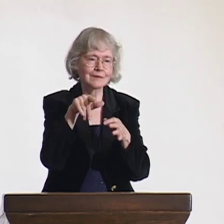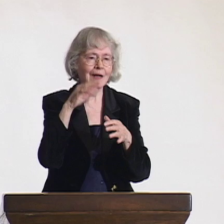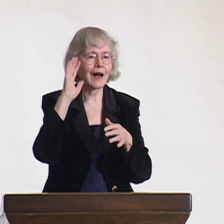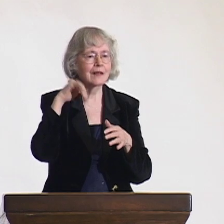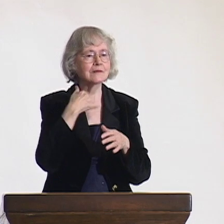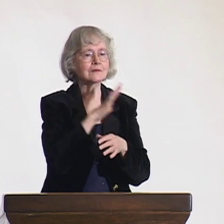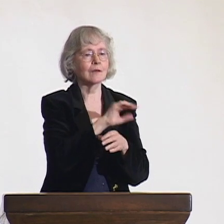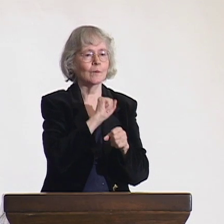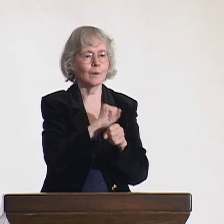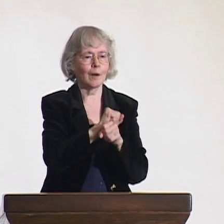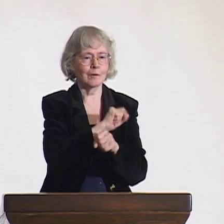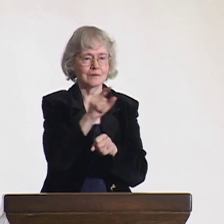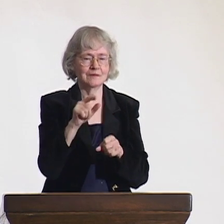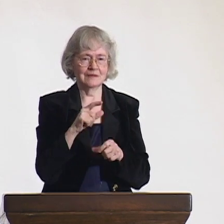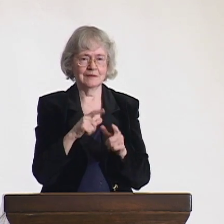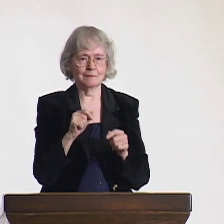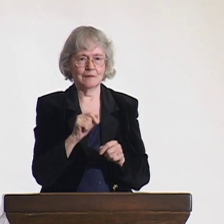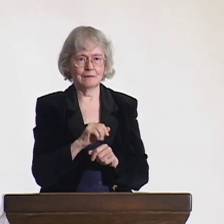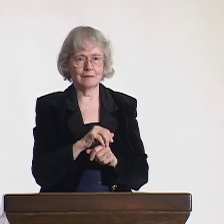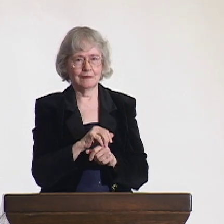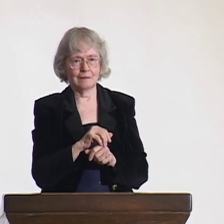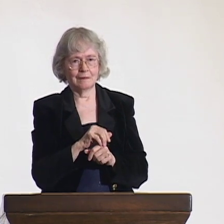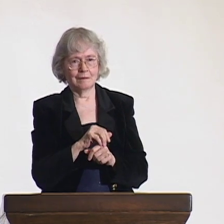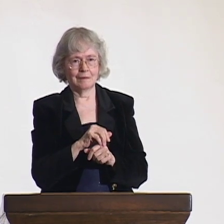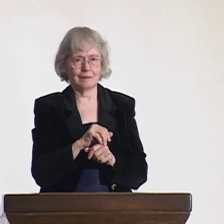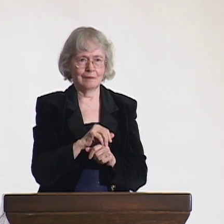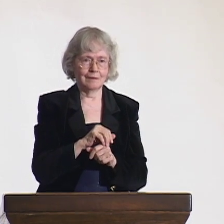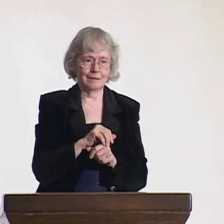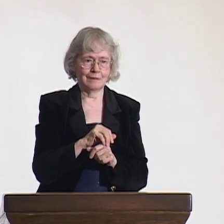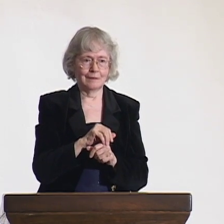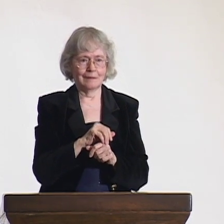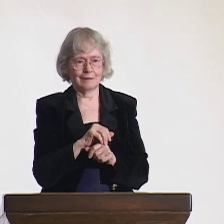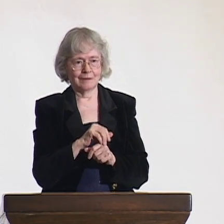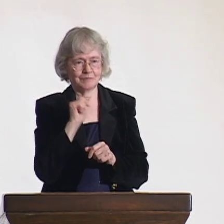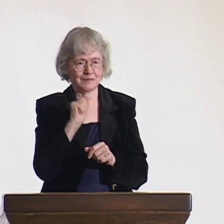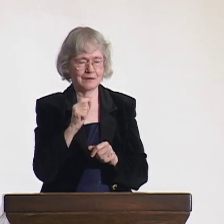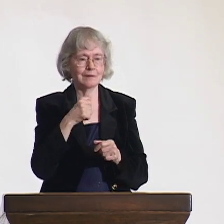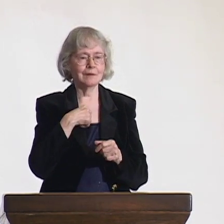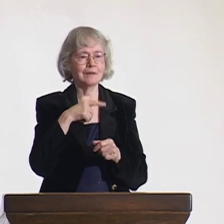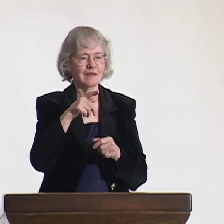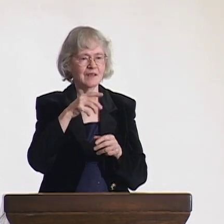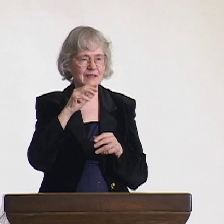and that, "You need to speak directly to Liisa "as a delegate from the United Nations."